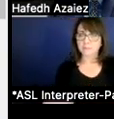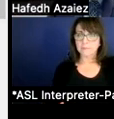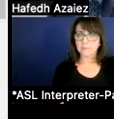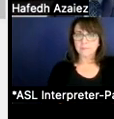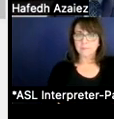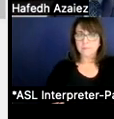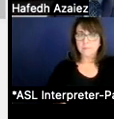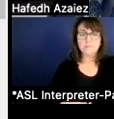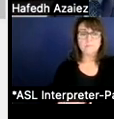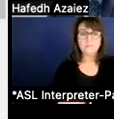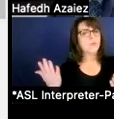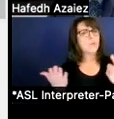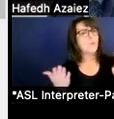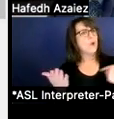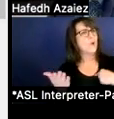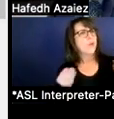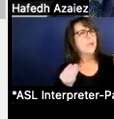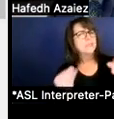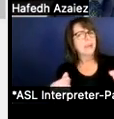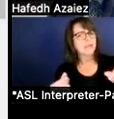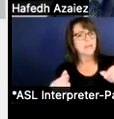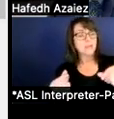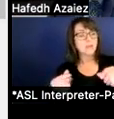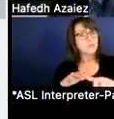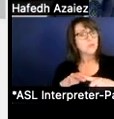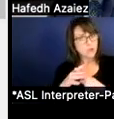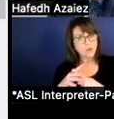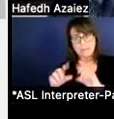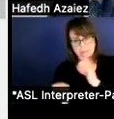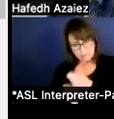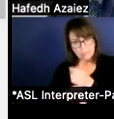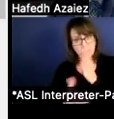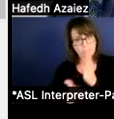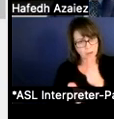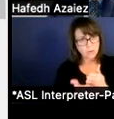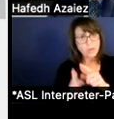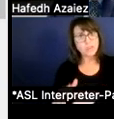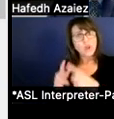So what are our expenses? When you start building the budget, you have to start with last year's adopted budget. As you can see,